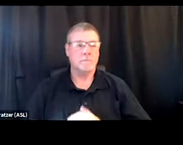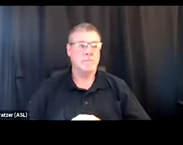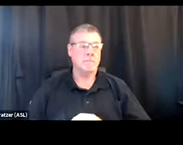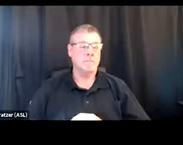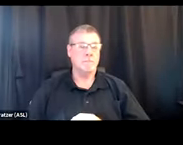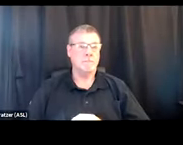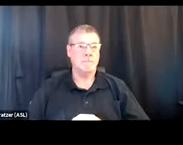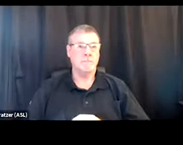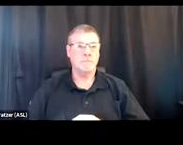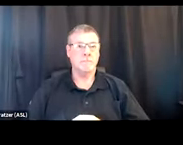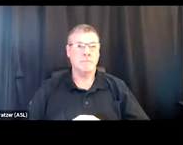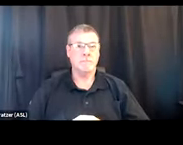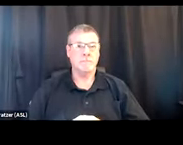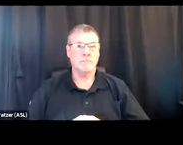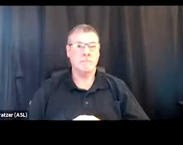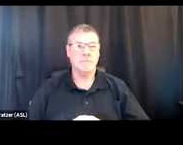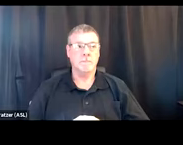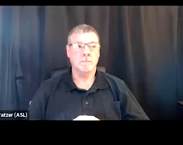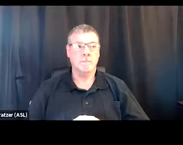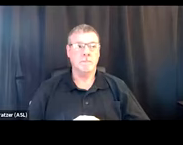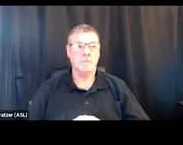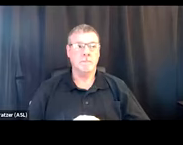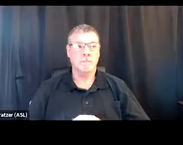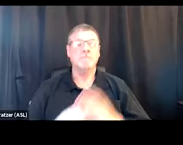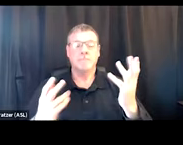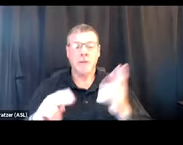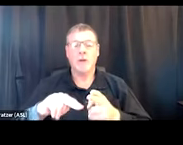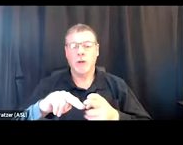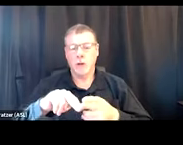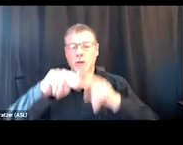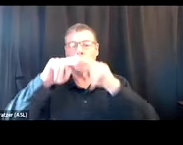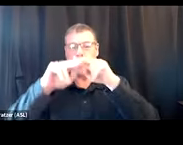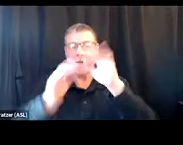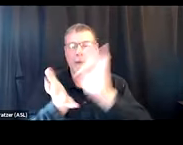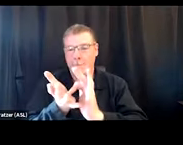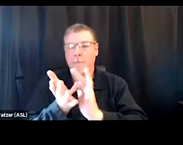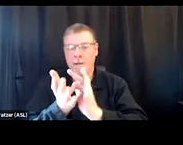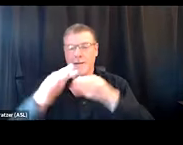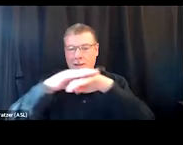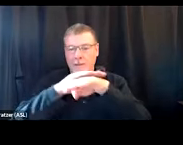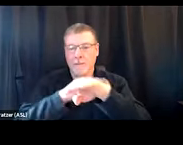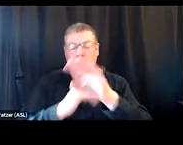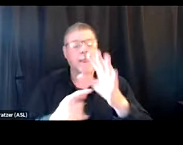So that's why we're gonna start with increasing access to medication, 'cause like I said, especially for opioid use disorder,